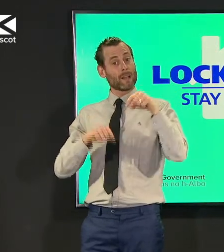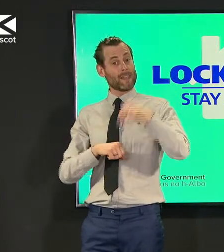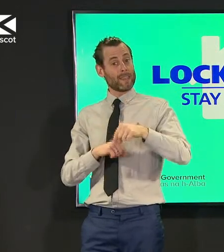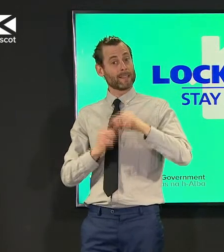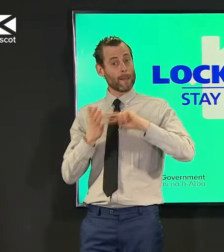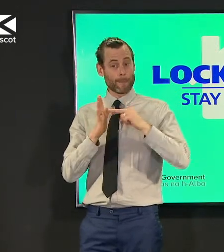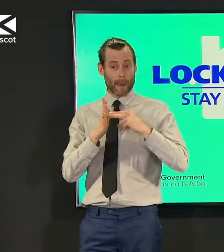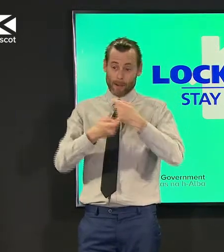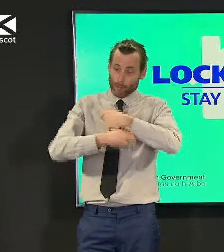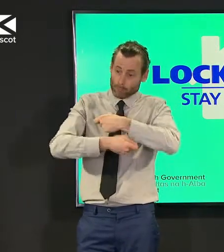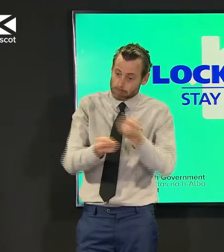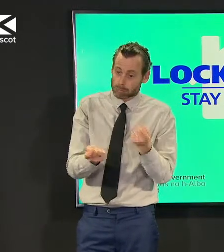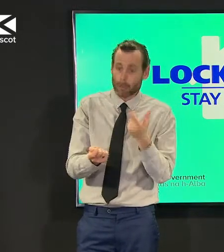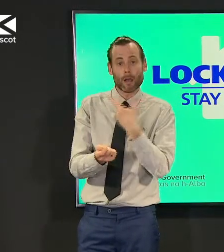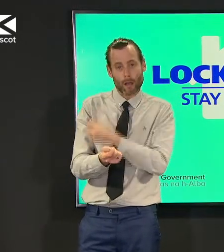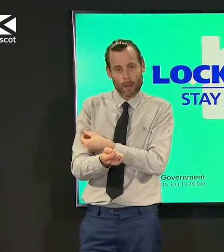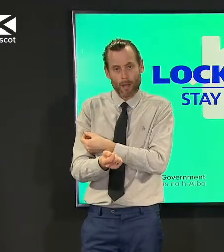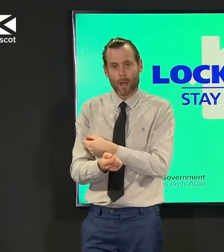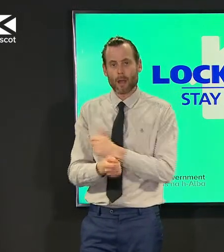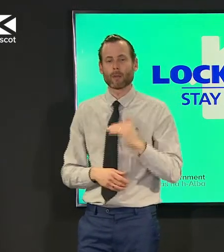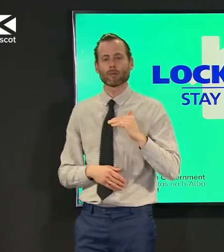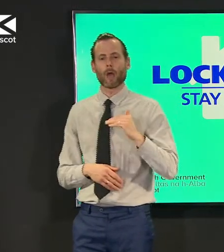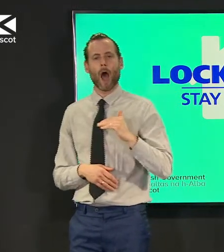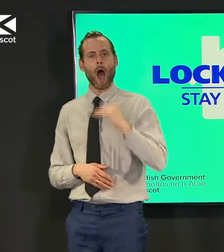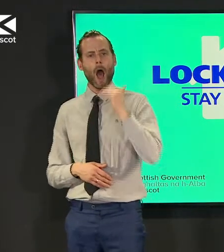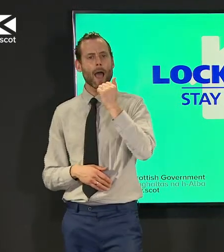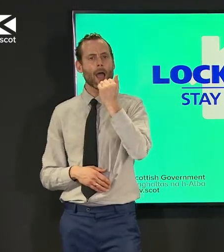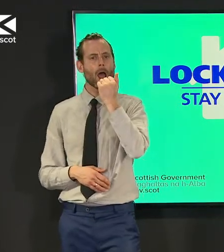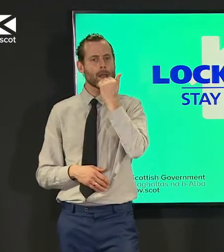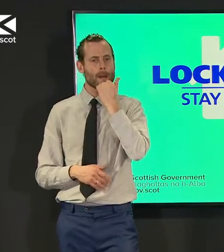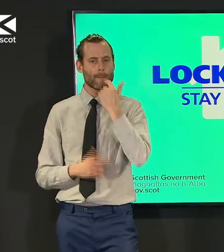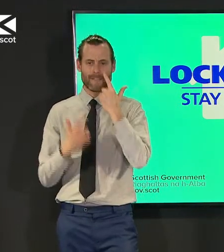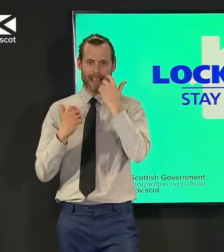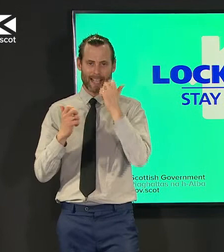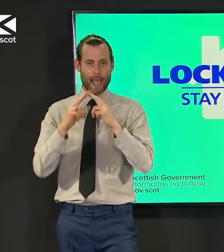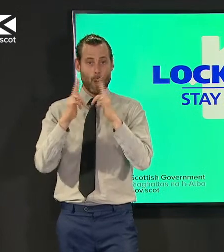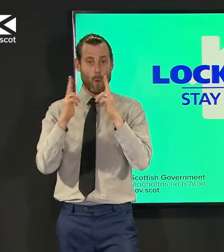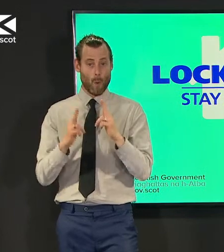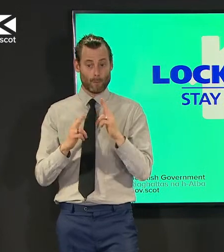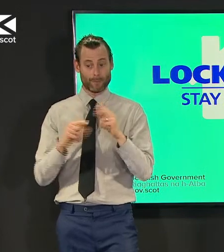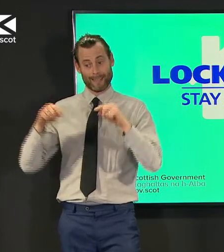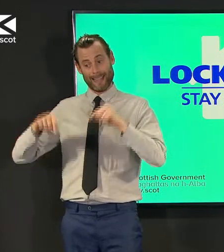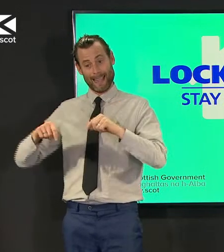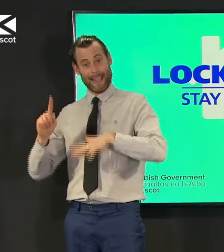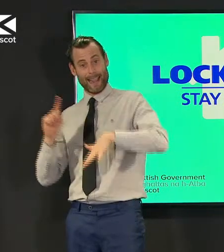there were a higher proportion of care homes in lothian with an outbreak and of course as you know